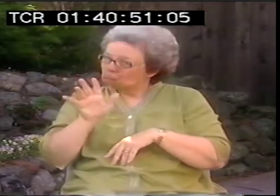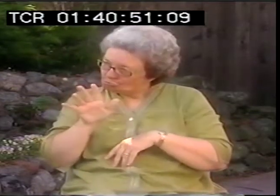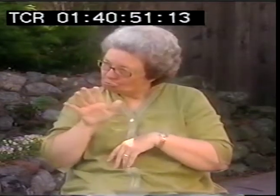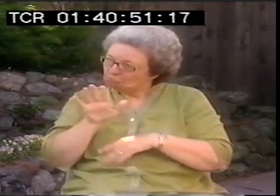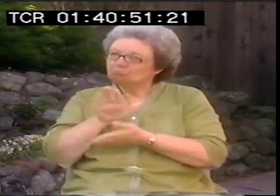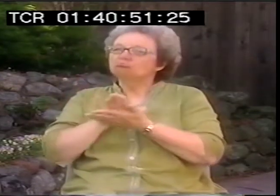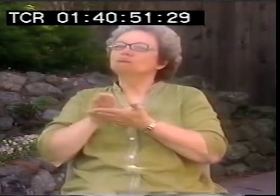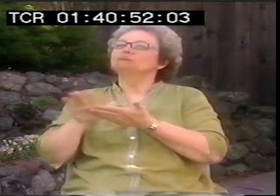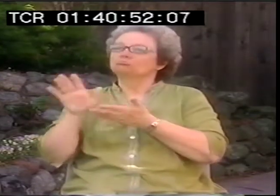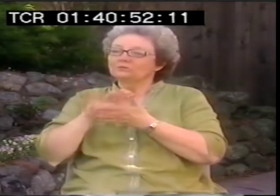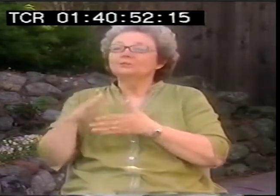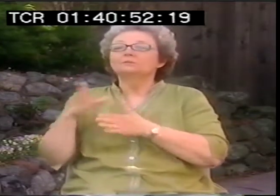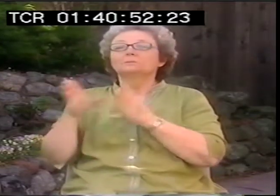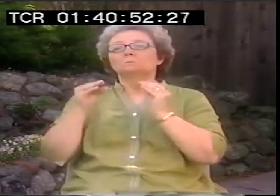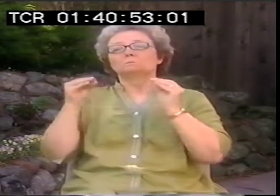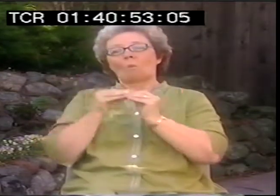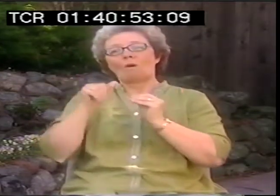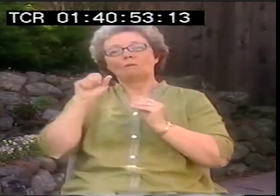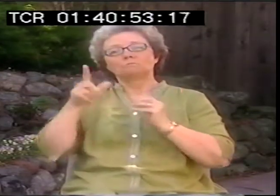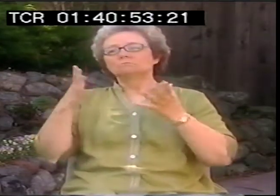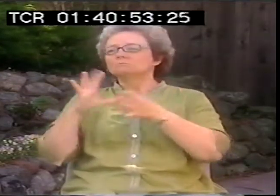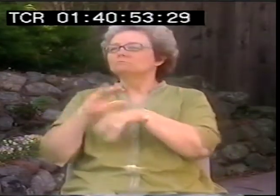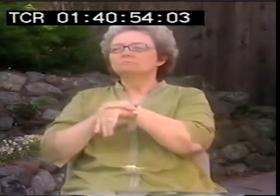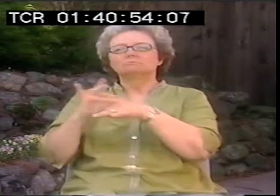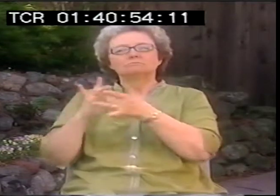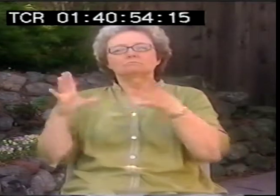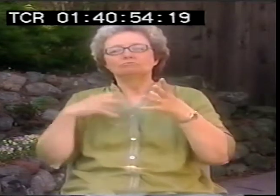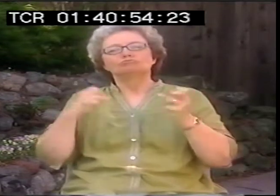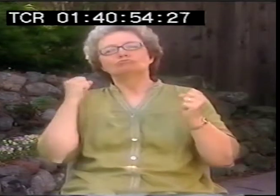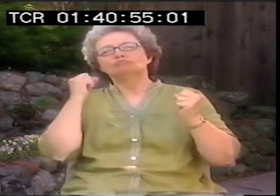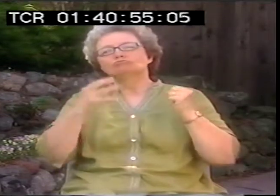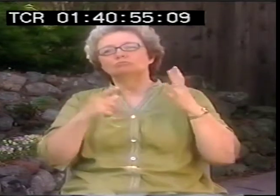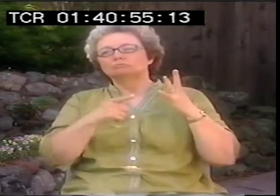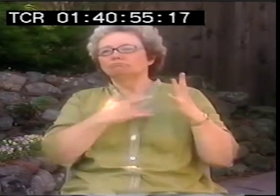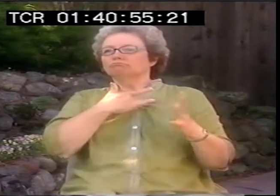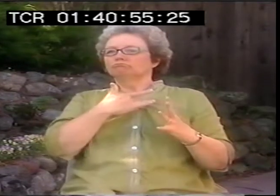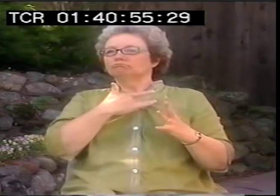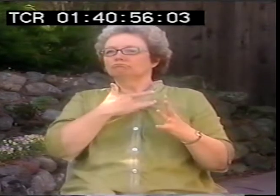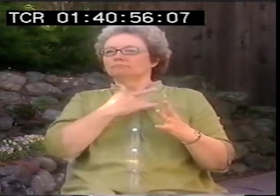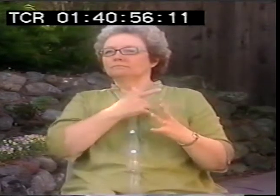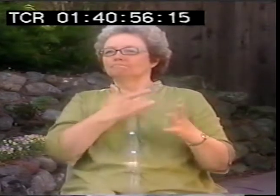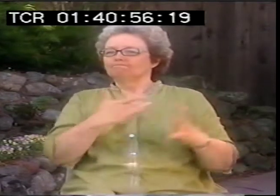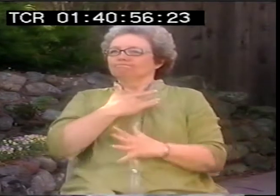That's all, that's fine. You can put it in into ASL rendition, but I feel as the ASL that gets the strongest